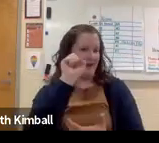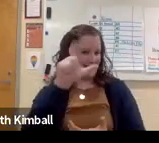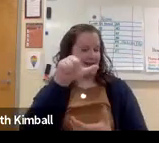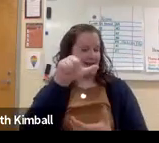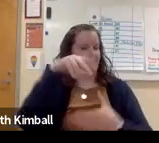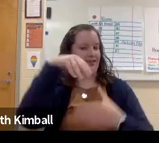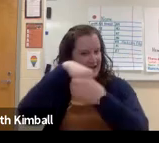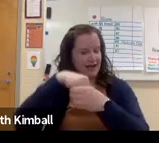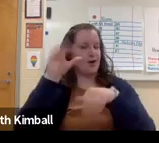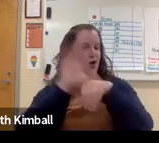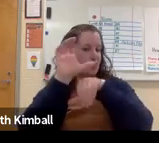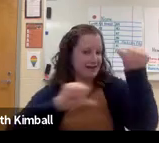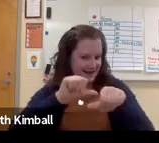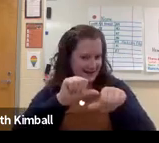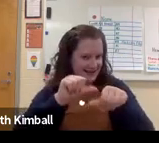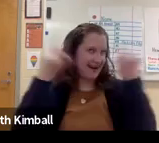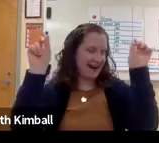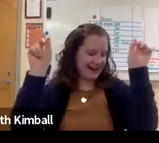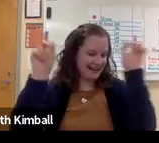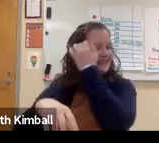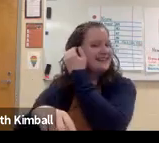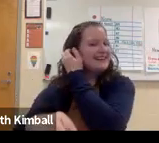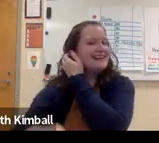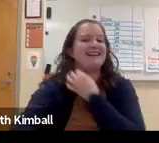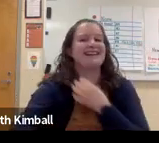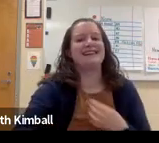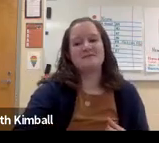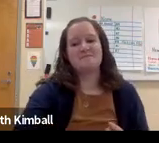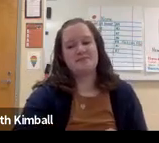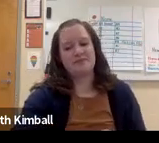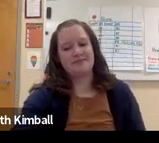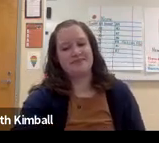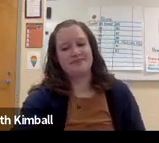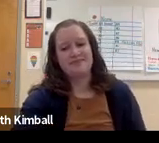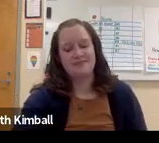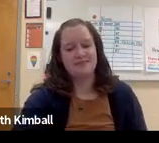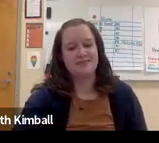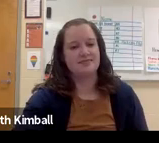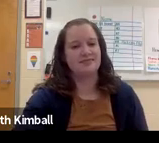All right, now, finally, we are at the computer science portion of the presentation.